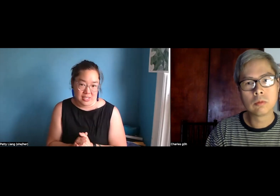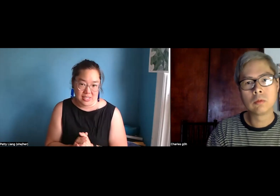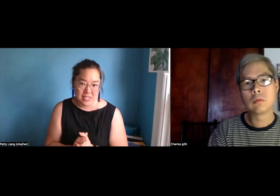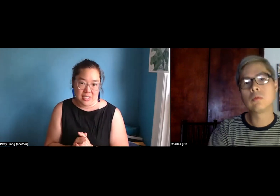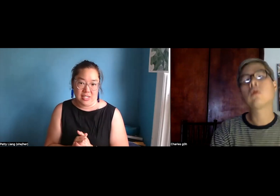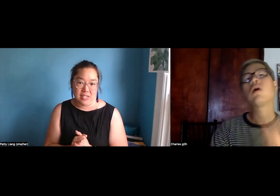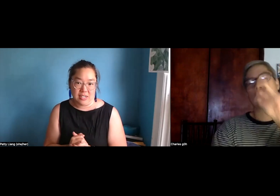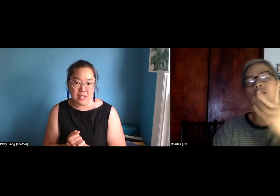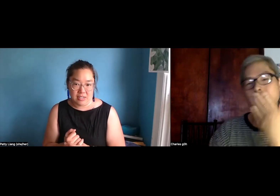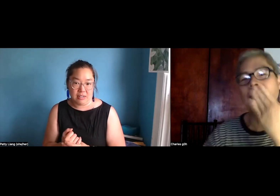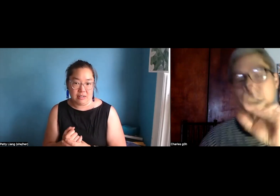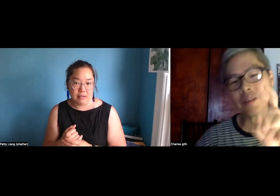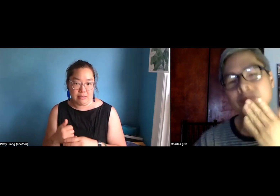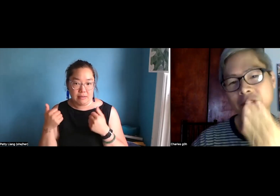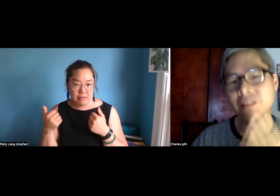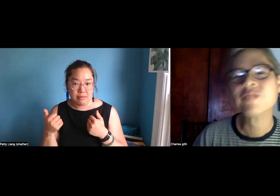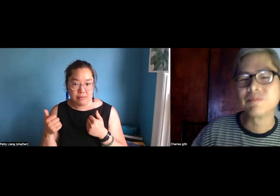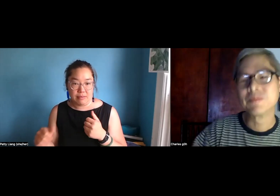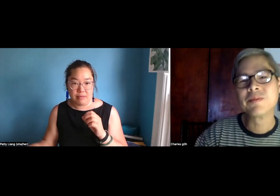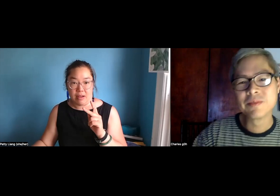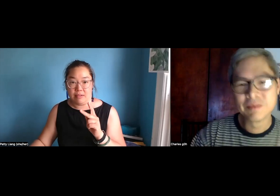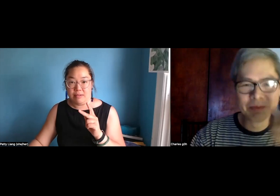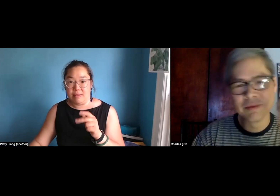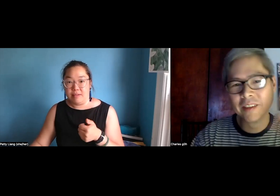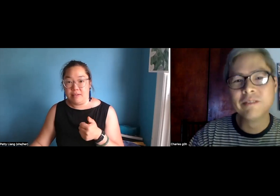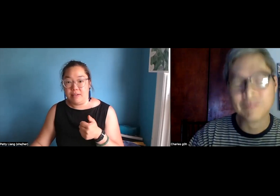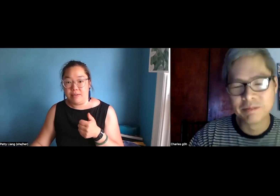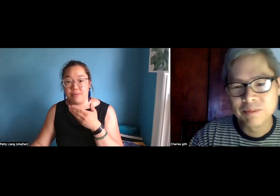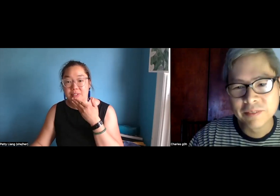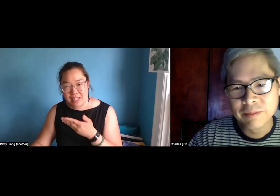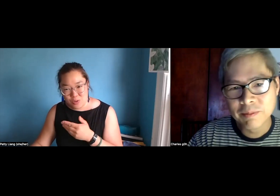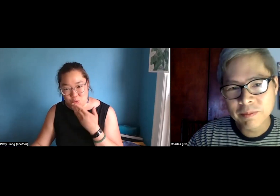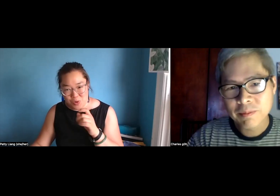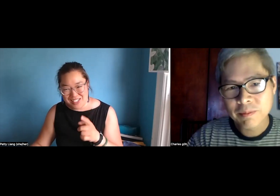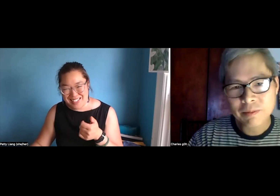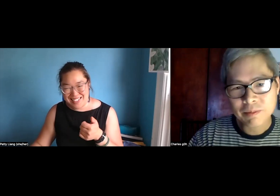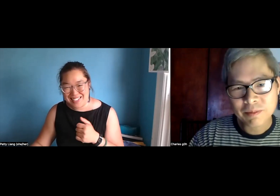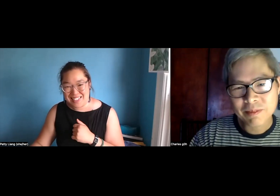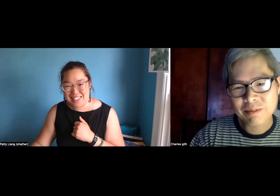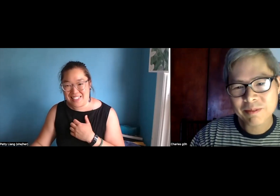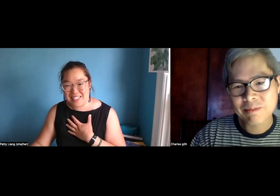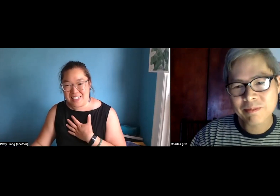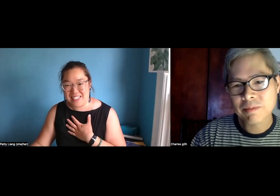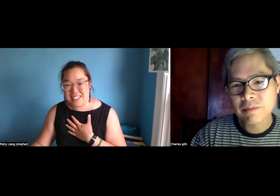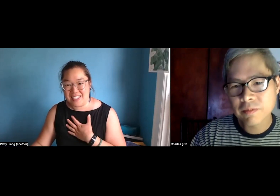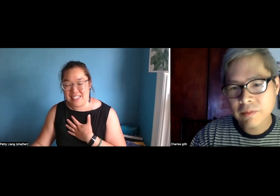to express and share that with us. Absolutely. Okay. Thank you. Yeah, thanks for your question.